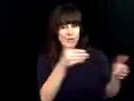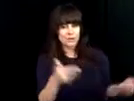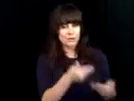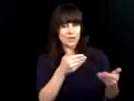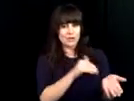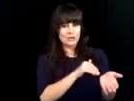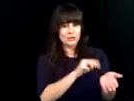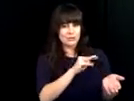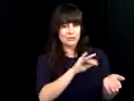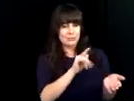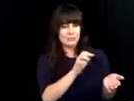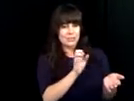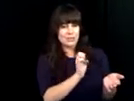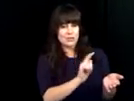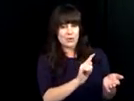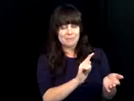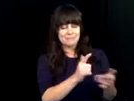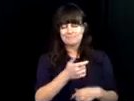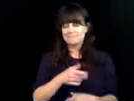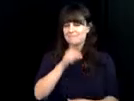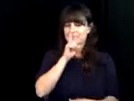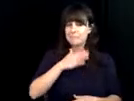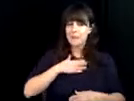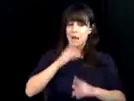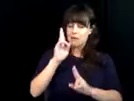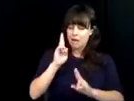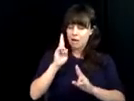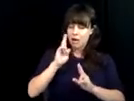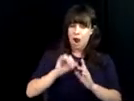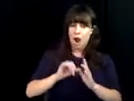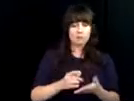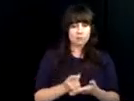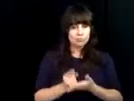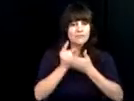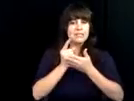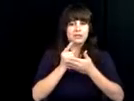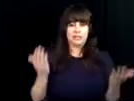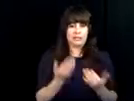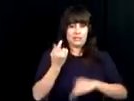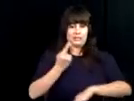So to discuss further about VR I will it you were it over to our director of vocational rehabilitation, Pam Cato. >> Thank you for that wonderful